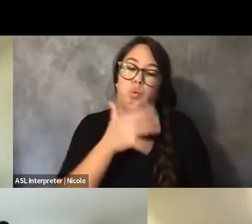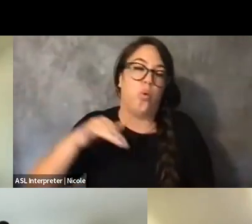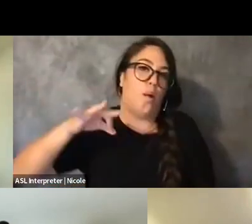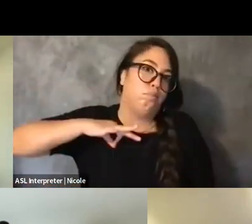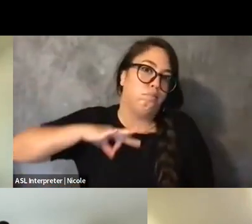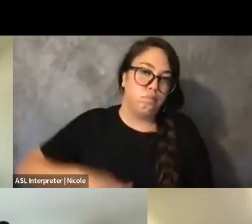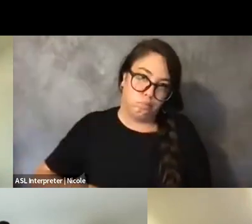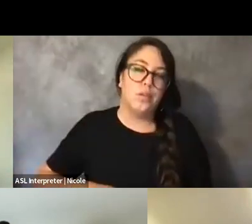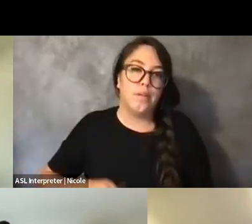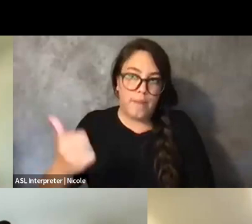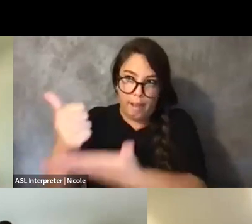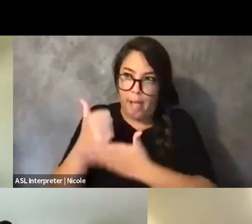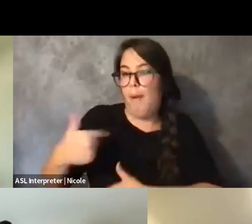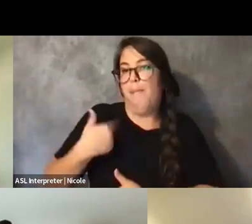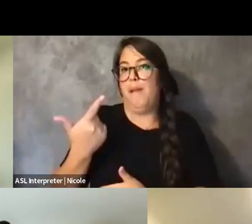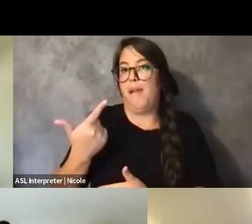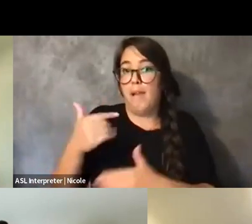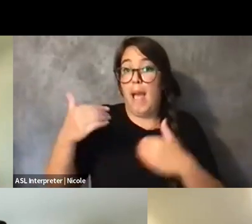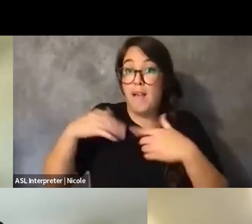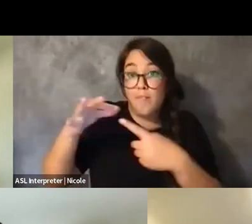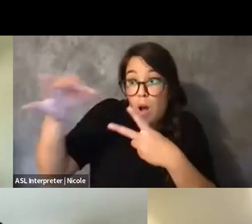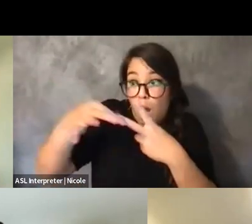to stay in my house and not forcing myself to go